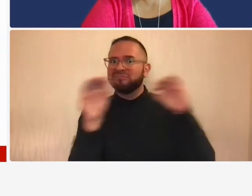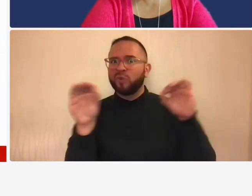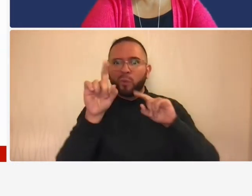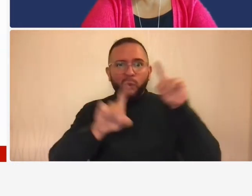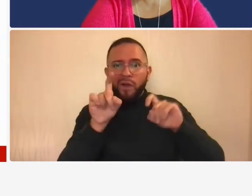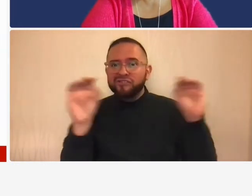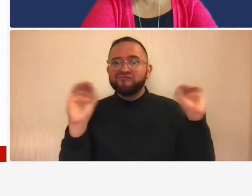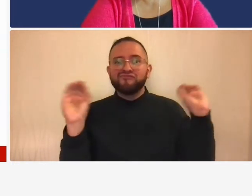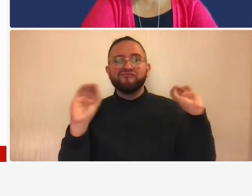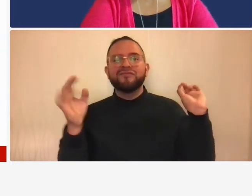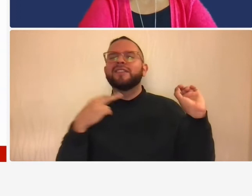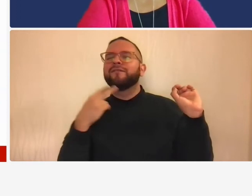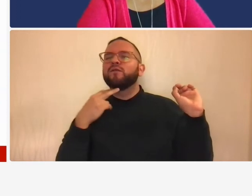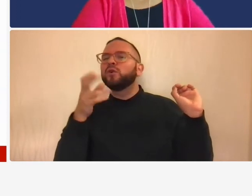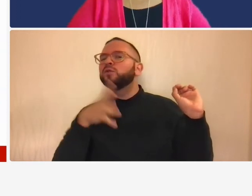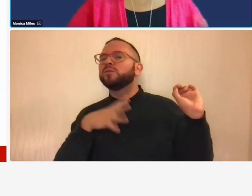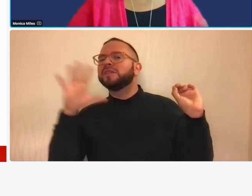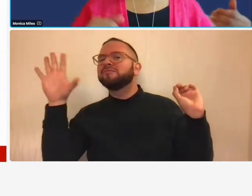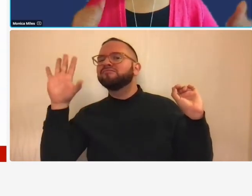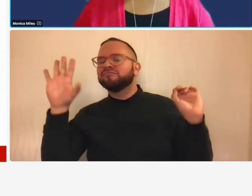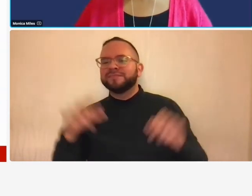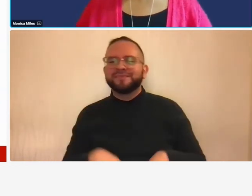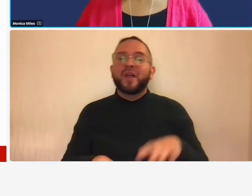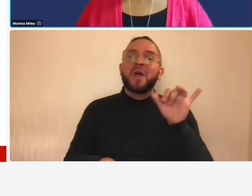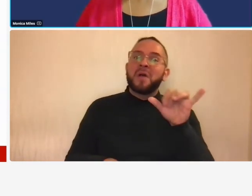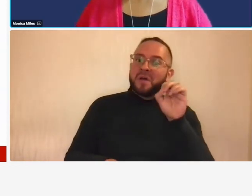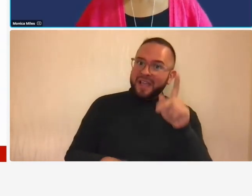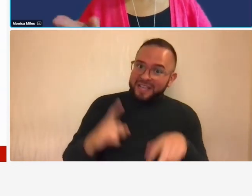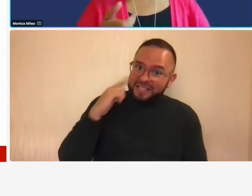questions that sounds good i'm very excited about that now you're sure we